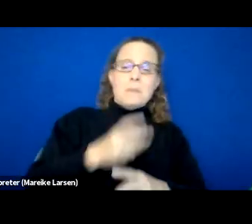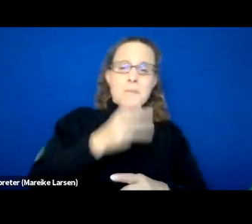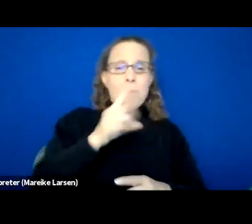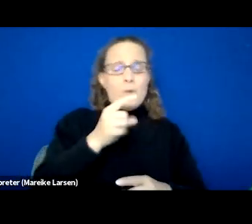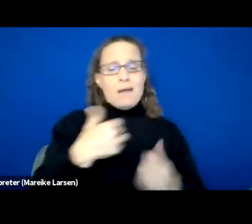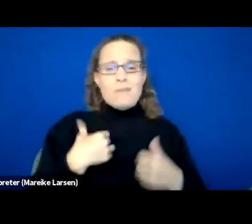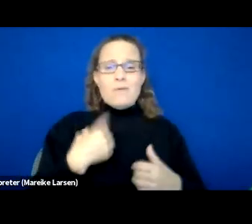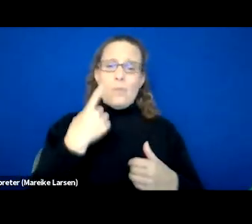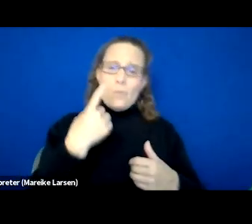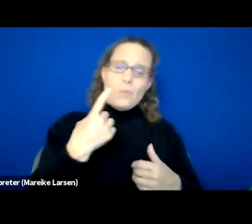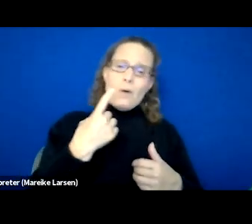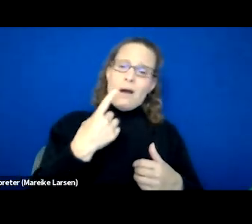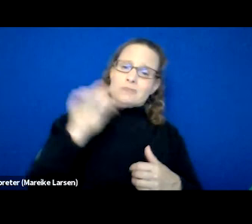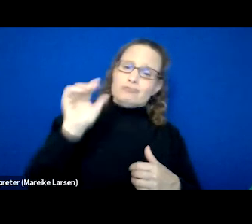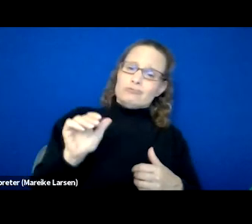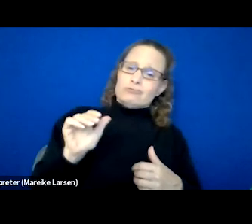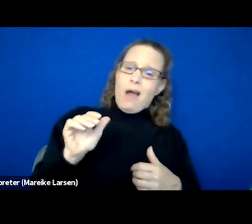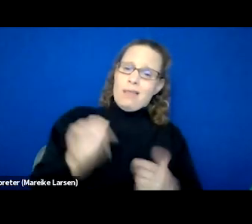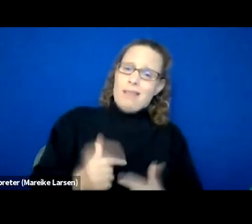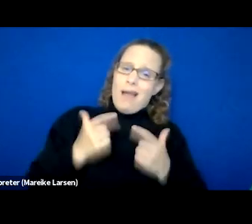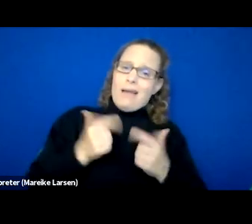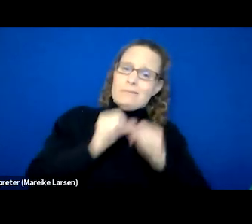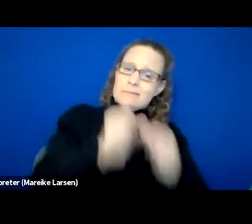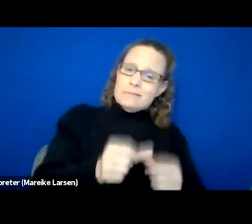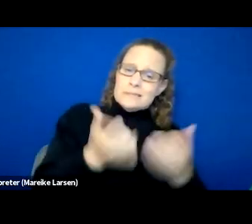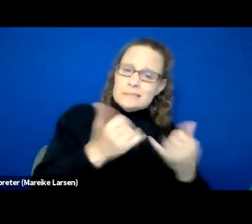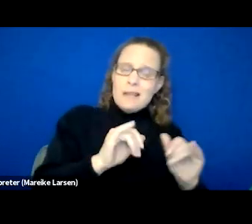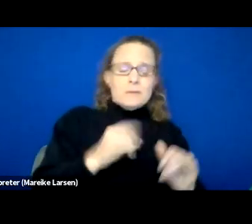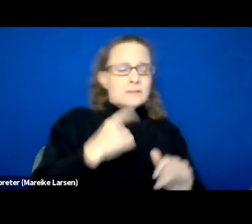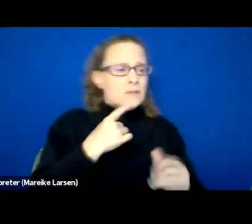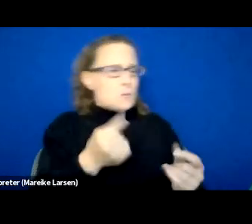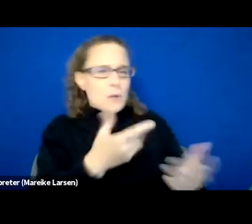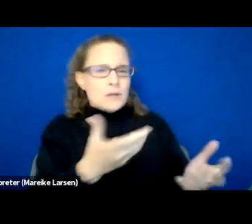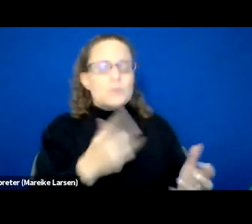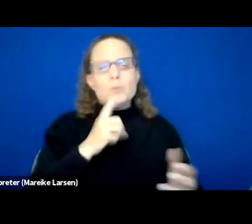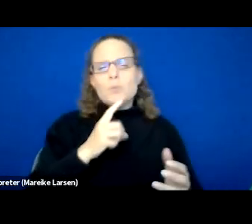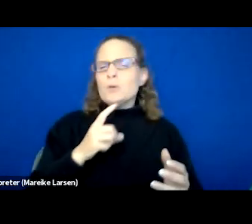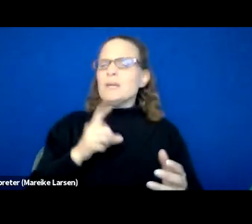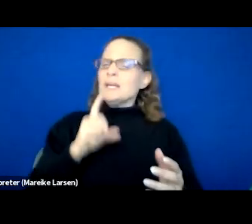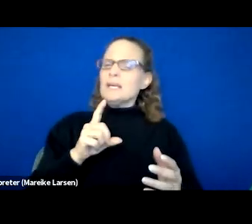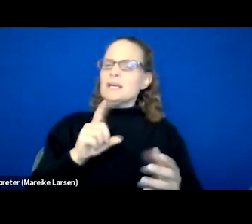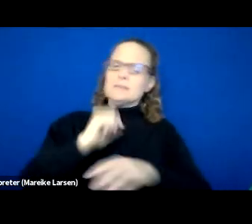And it's like, okay, well, what do you wanna do? Just like with Jacob said, we deal with ISPs. So it's like, we try to make sure